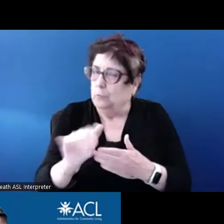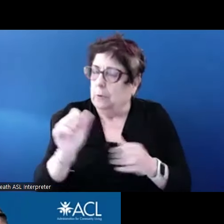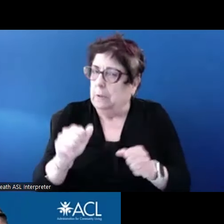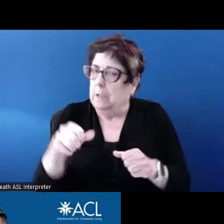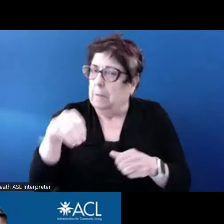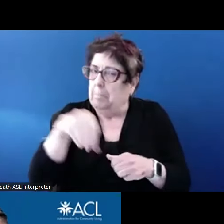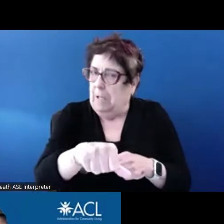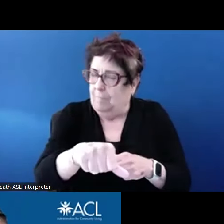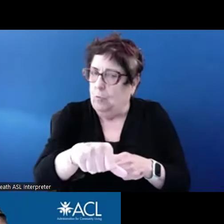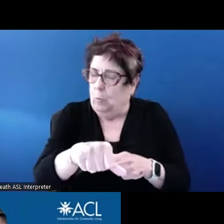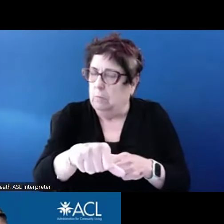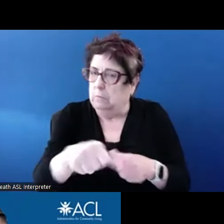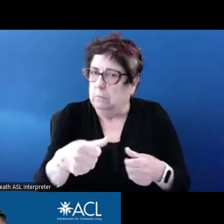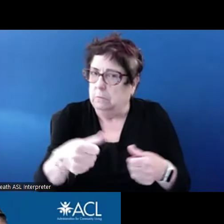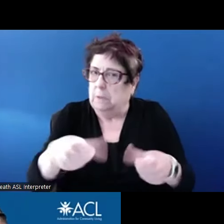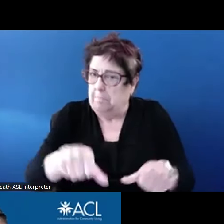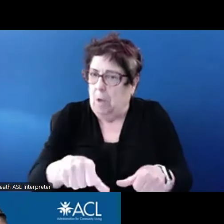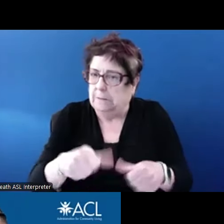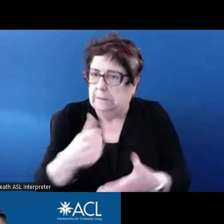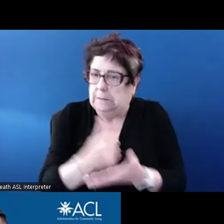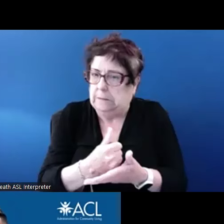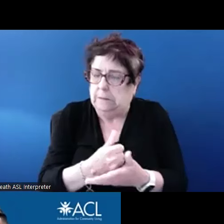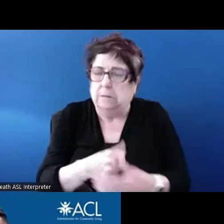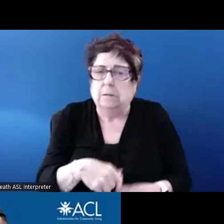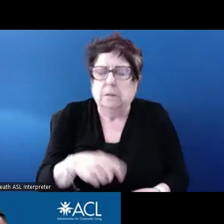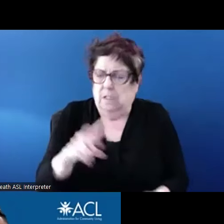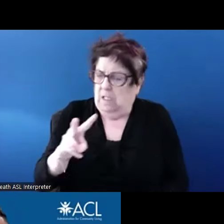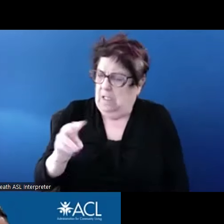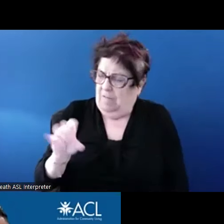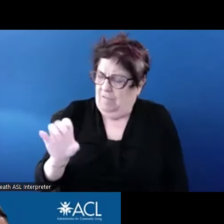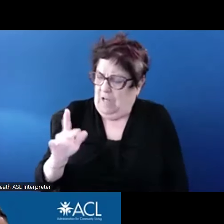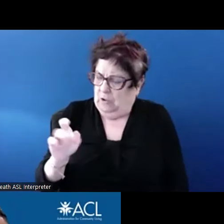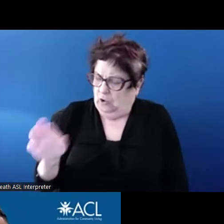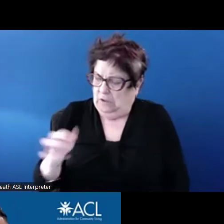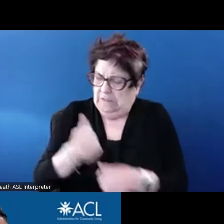I don't know if the vouchers themselves cannot cover security deposits I believe.